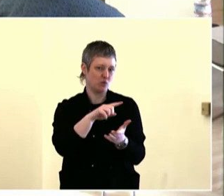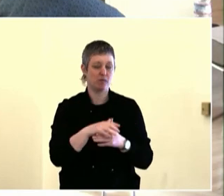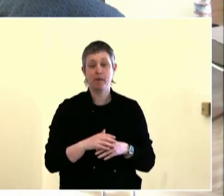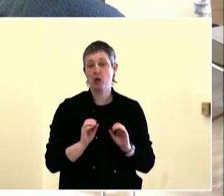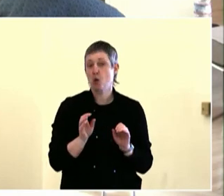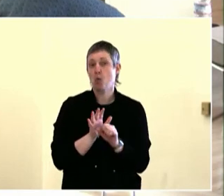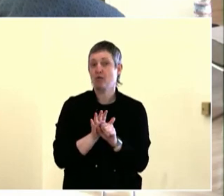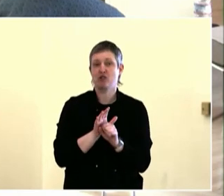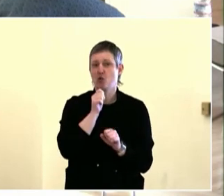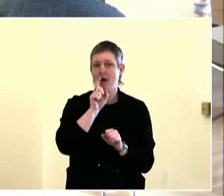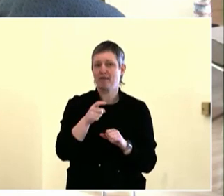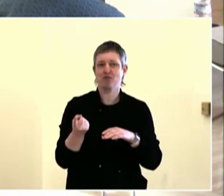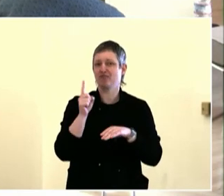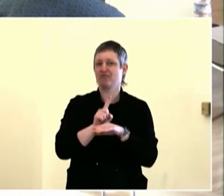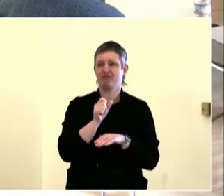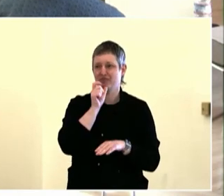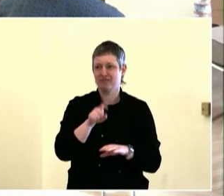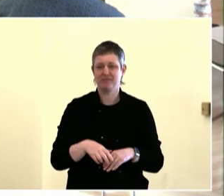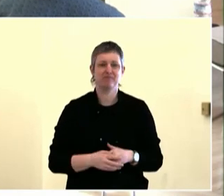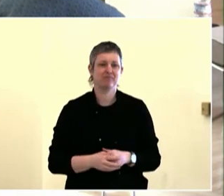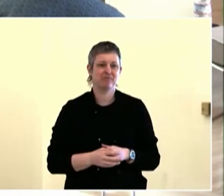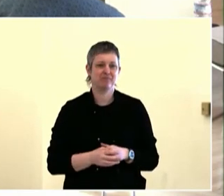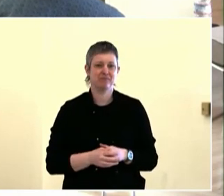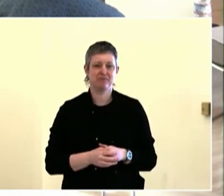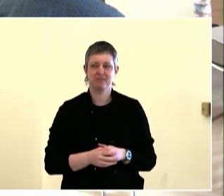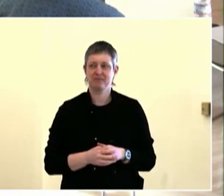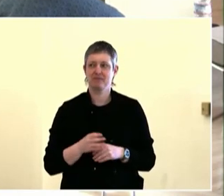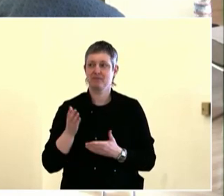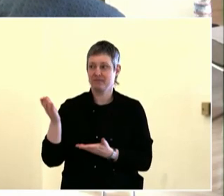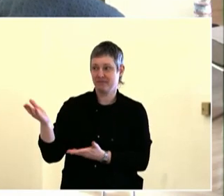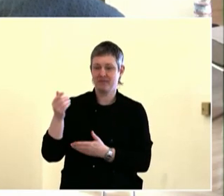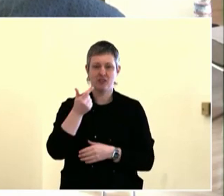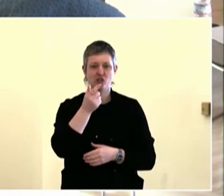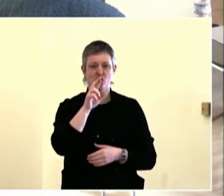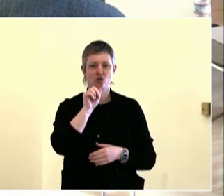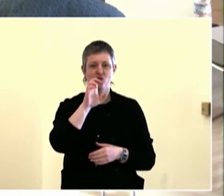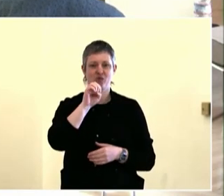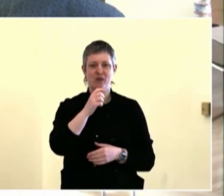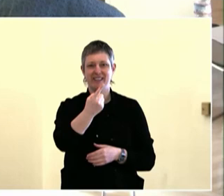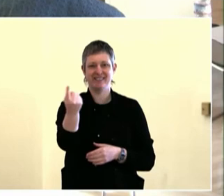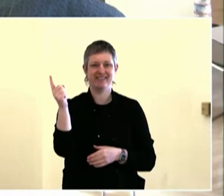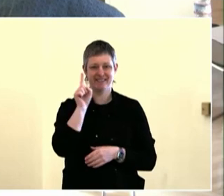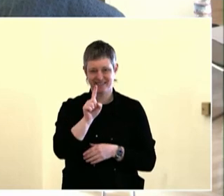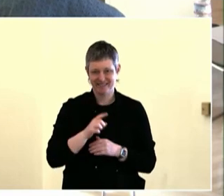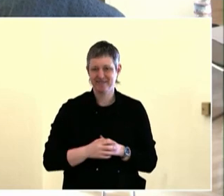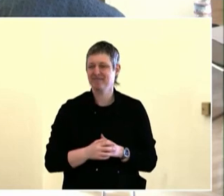there's input, there's action, and people really understand how that action is being implemented.